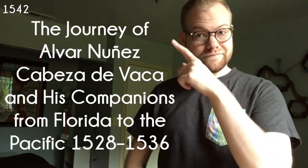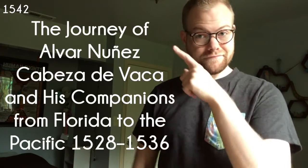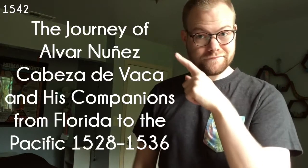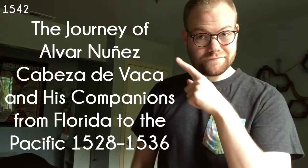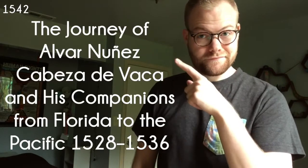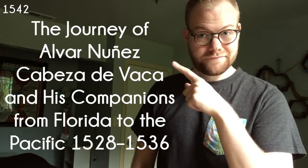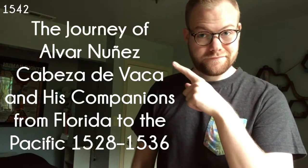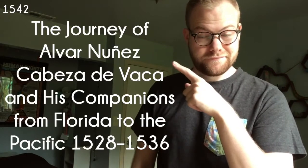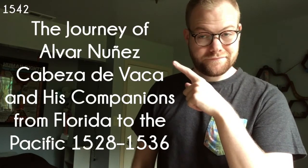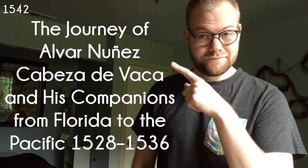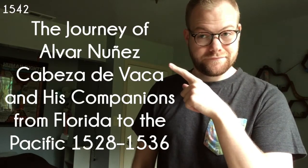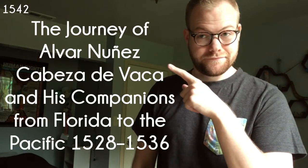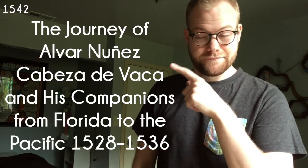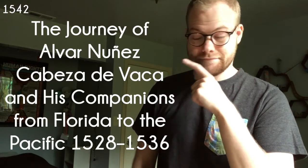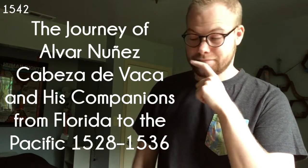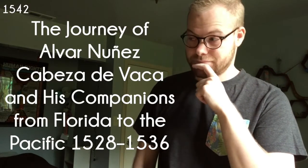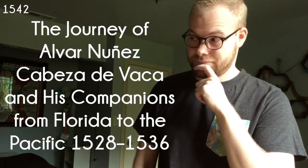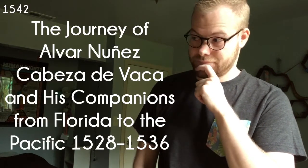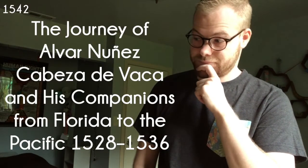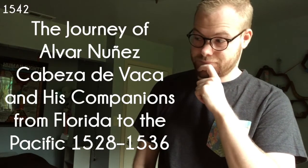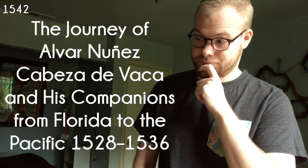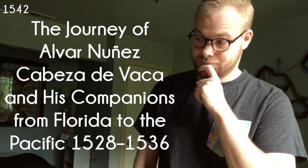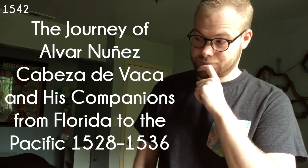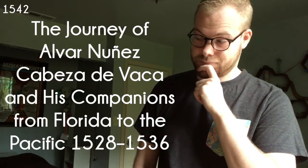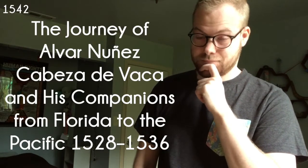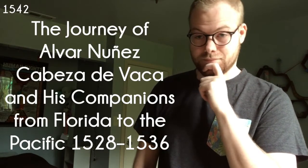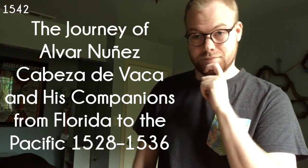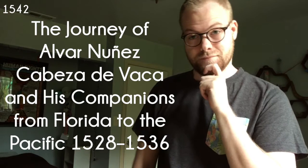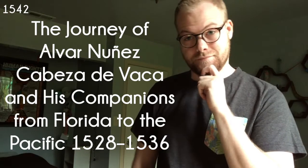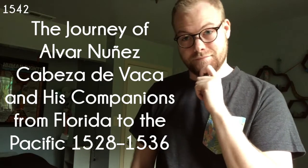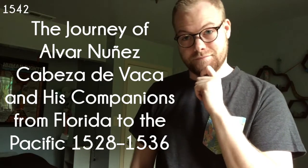The Journey of Alvar Nuñez Cabeza de Vaca and His Companions from Florida to the Pacific 1528–1536.